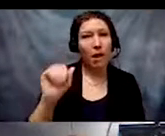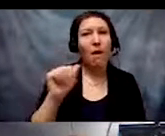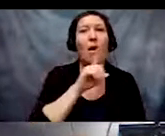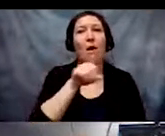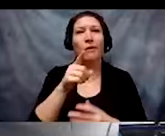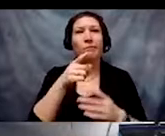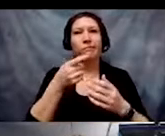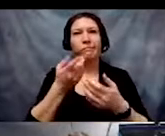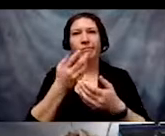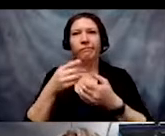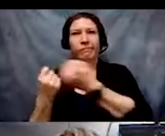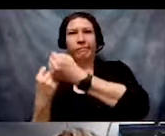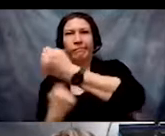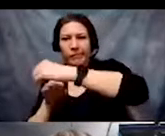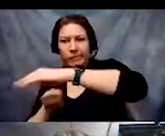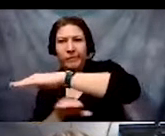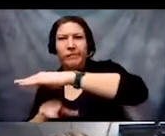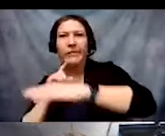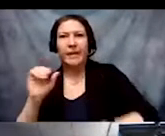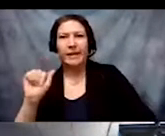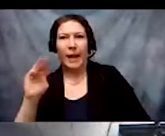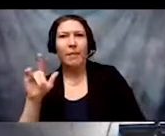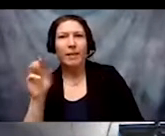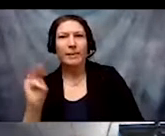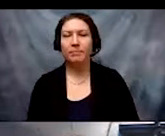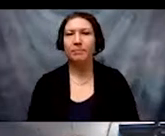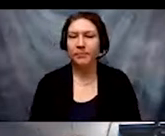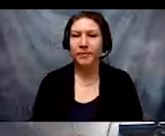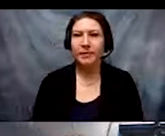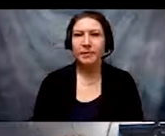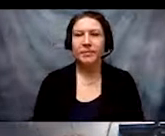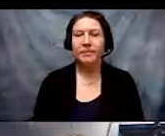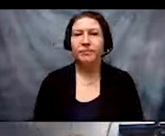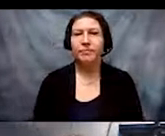Next we would like to share a few slides of